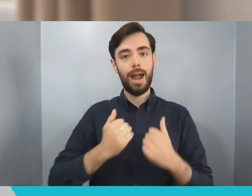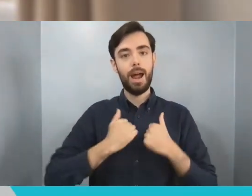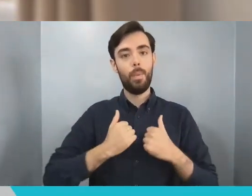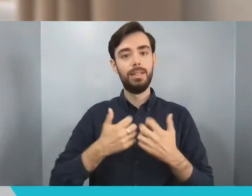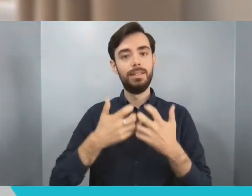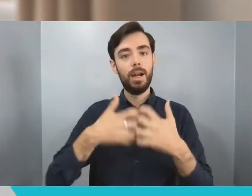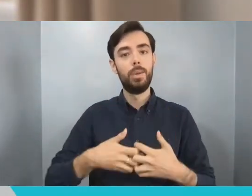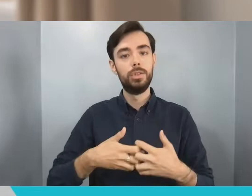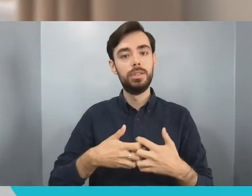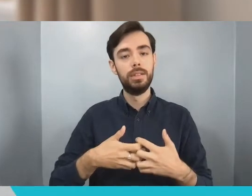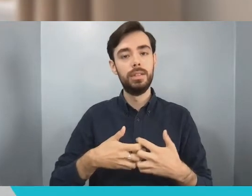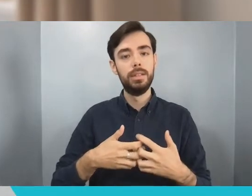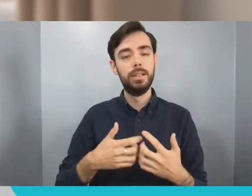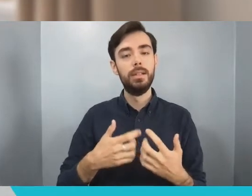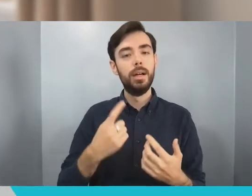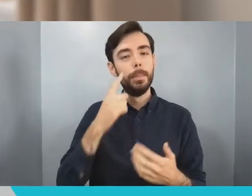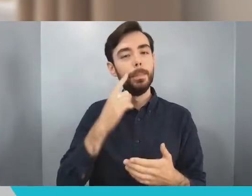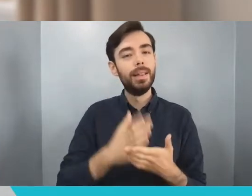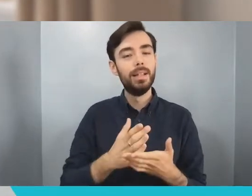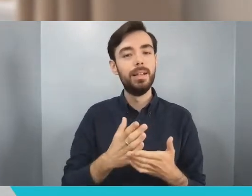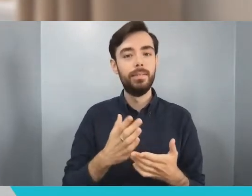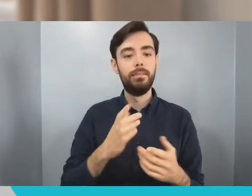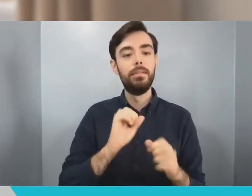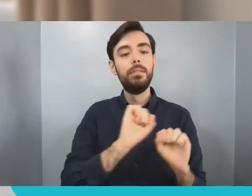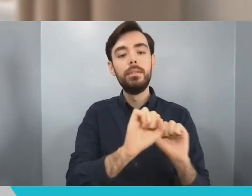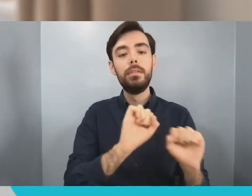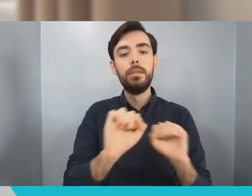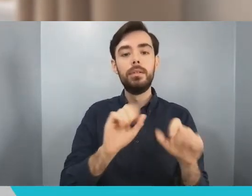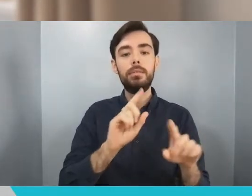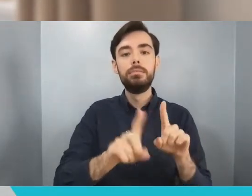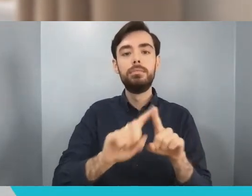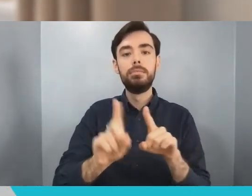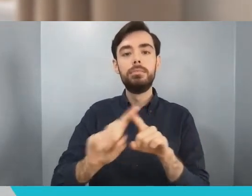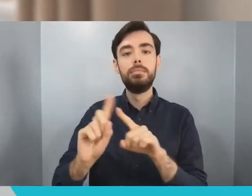bit that reaches out and comes into contact with the user with the person and we create